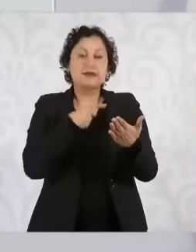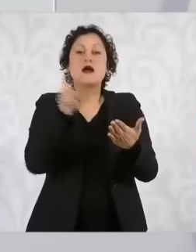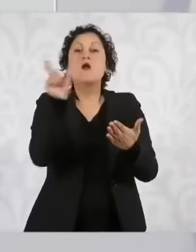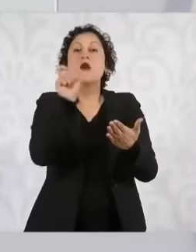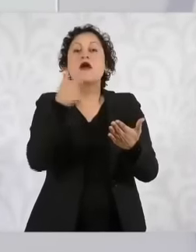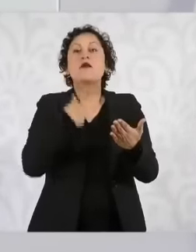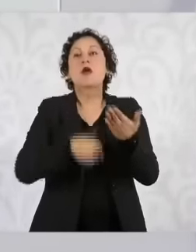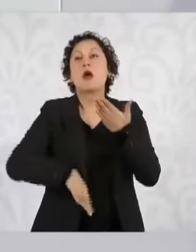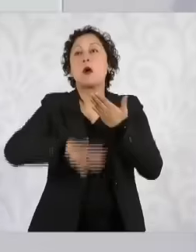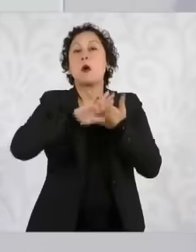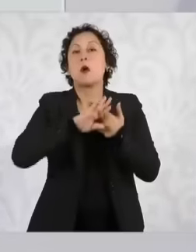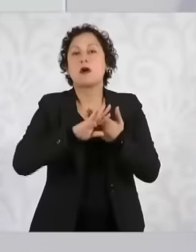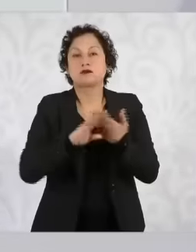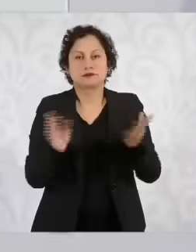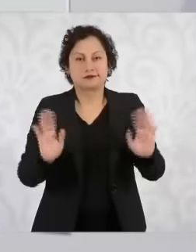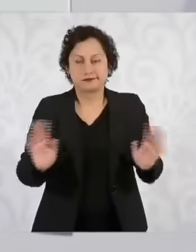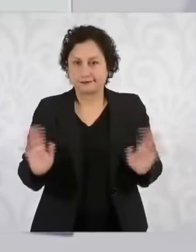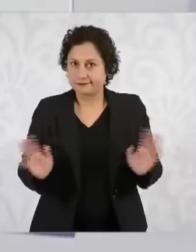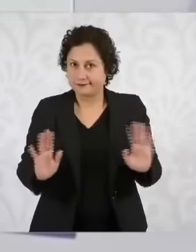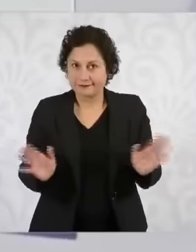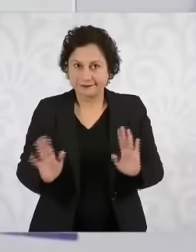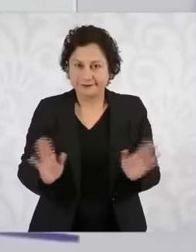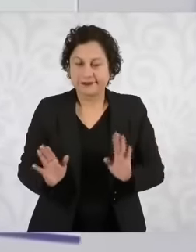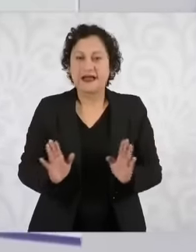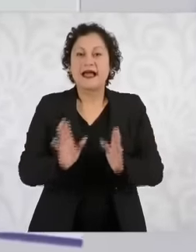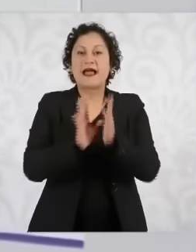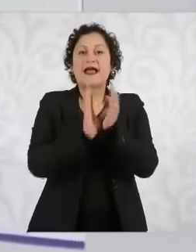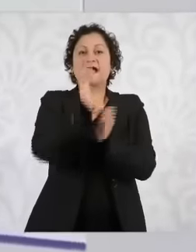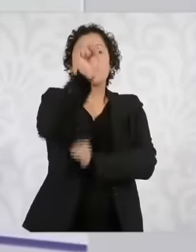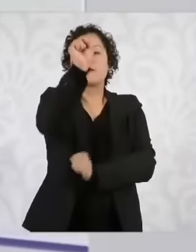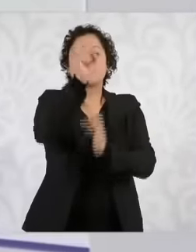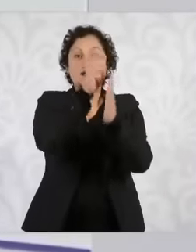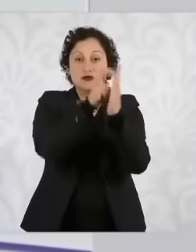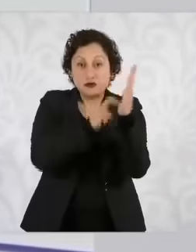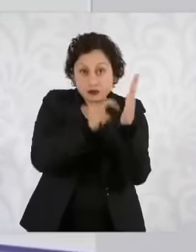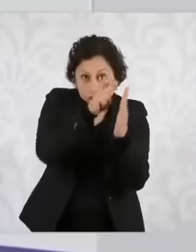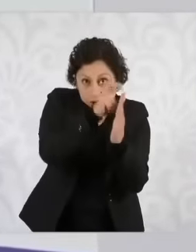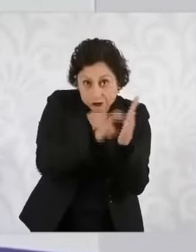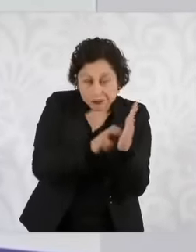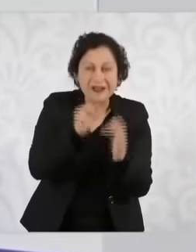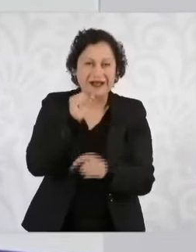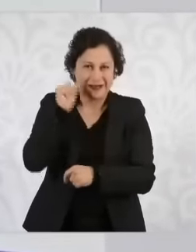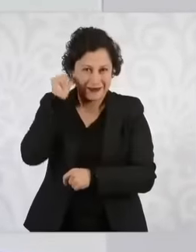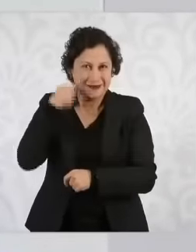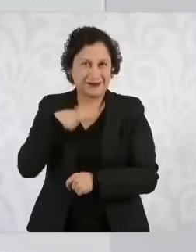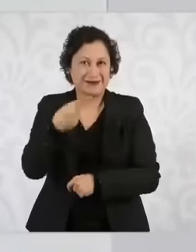that we saw yesterday, for there to be a constitutional reform,